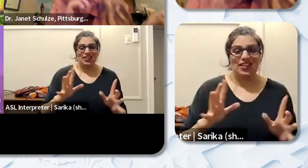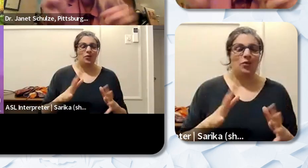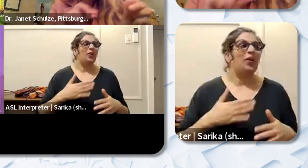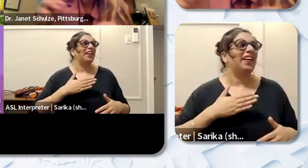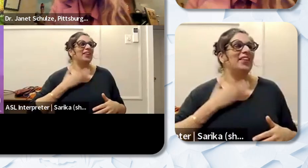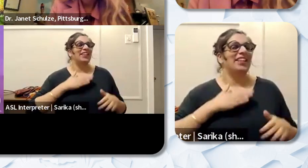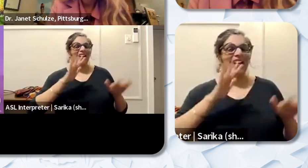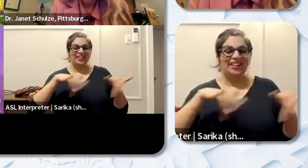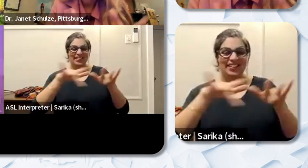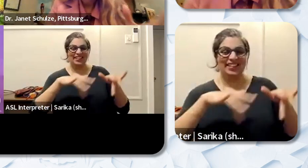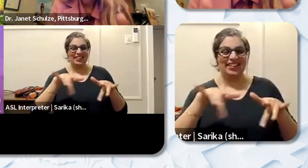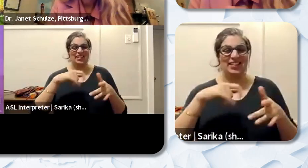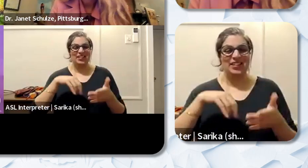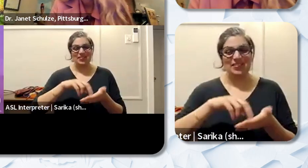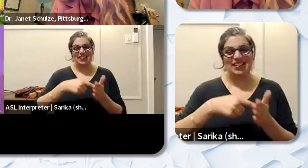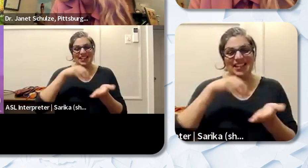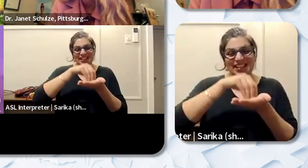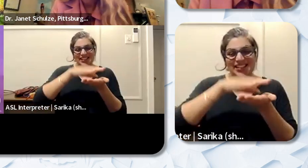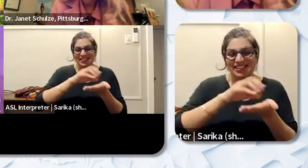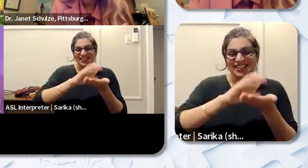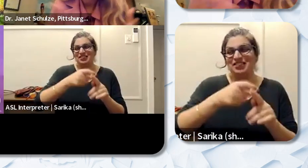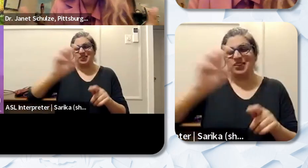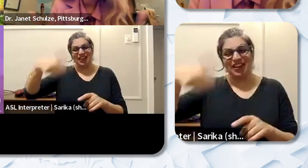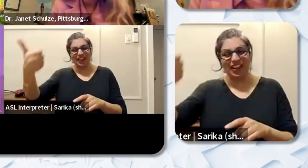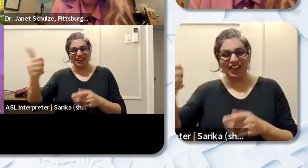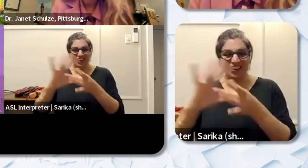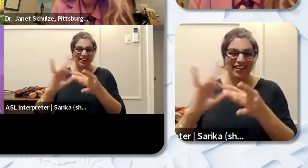back and take all the notes from everyone who's speaking cause you know I agree with